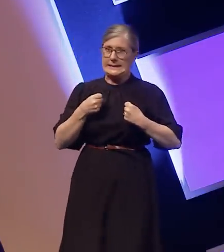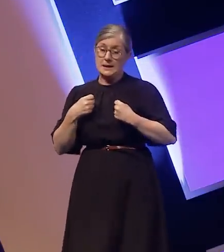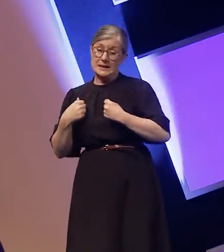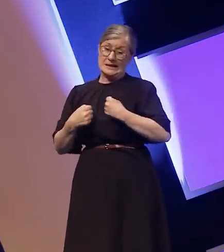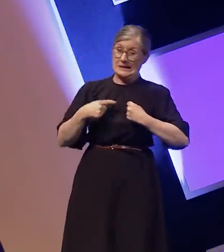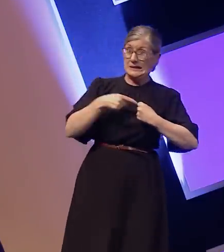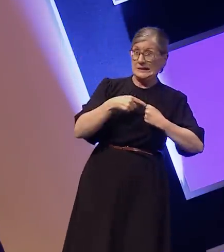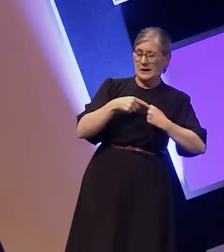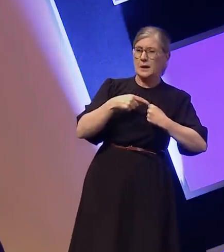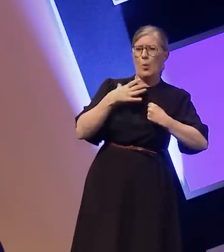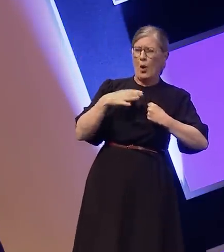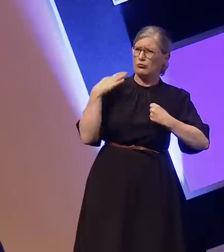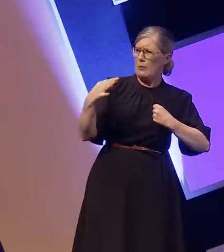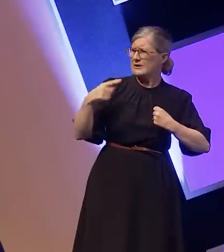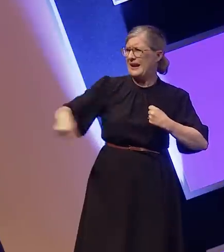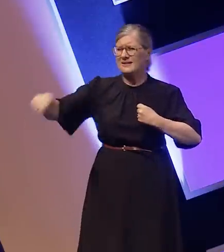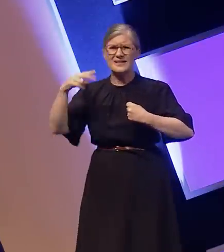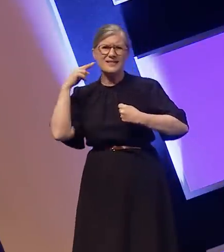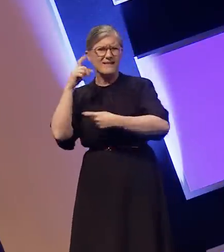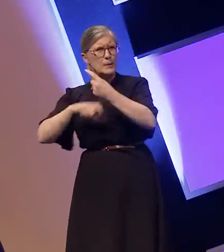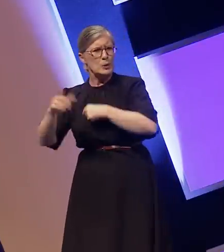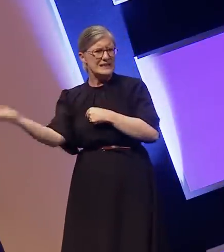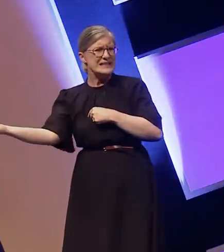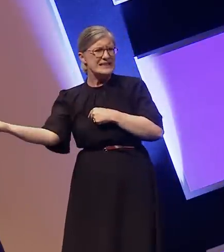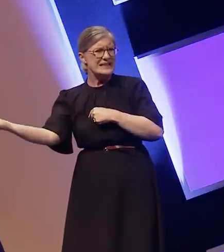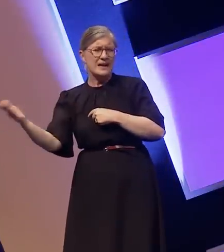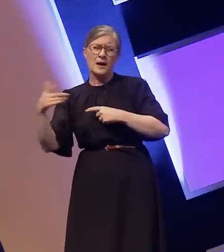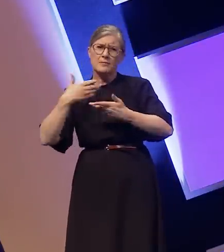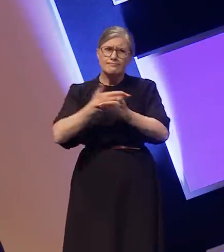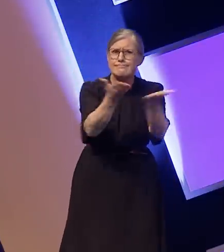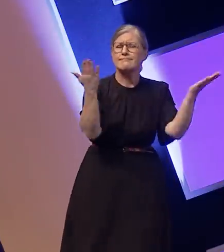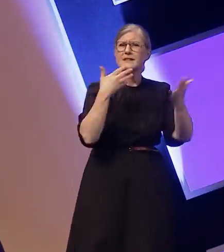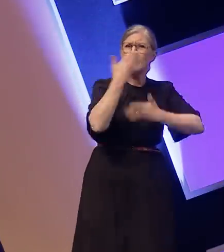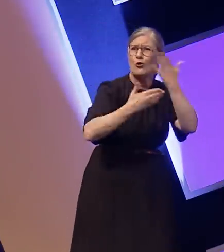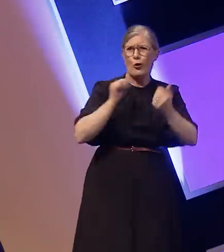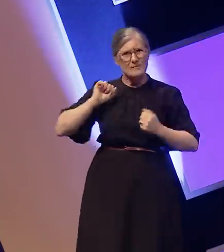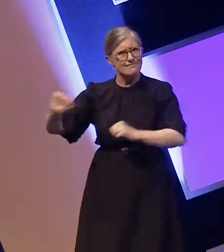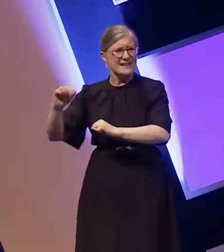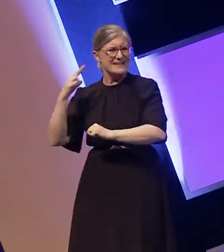deaf community and telling our story but wanting to have a career with a good working relationship